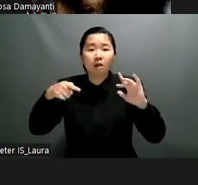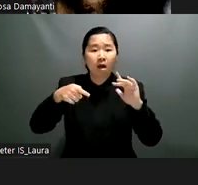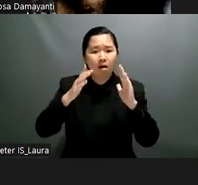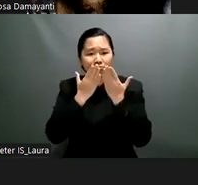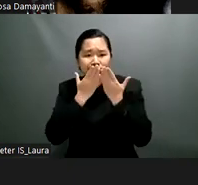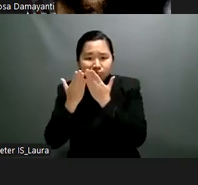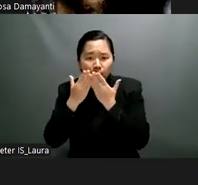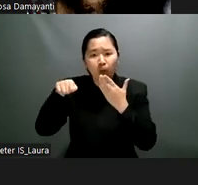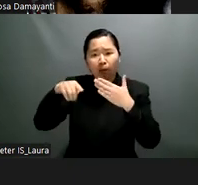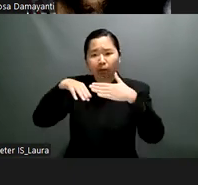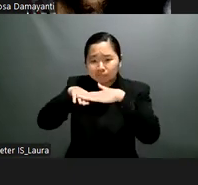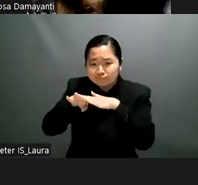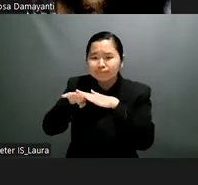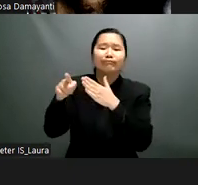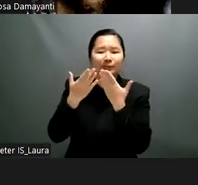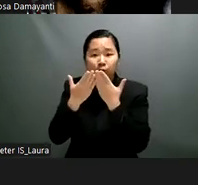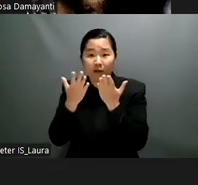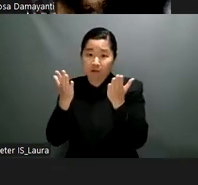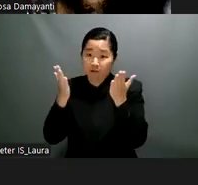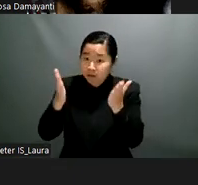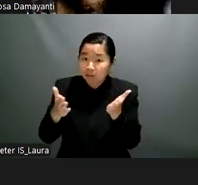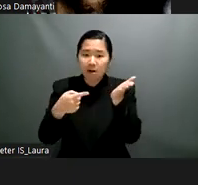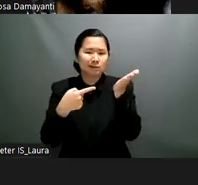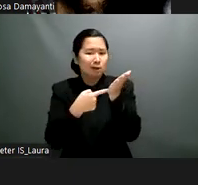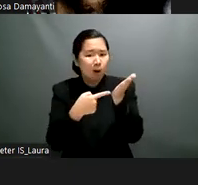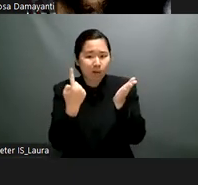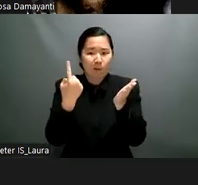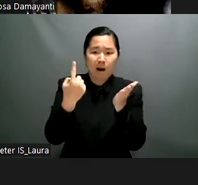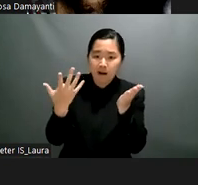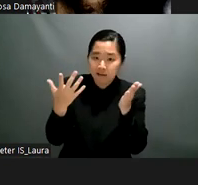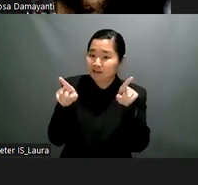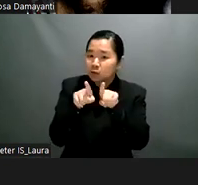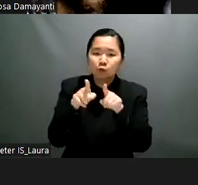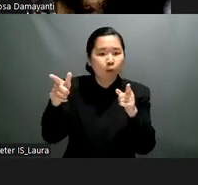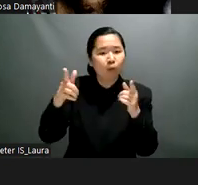uh between the global north and the global south may not be um exactly the same in that technology